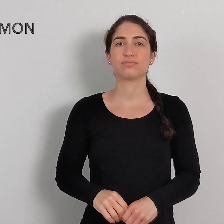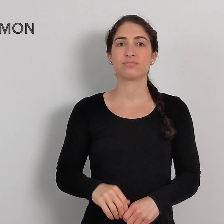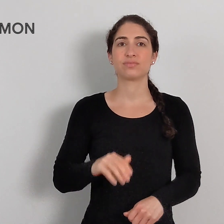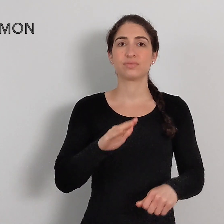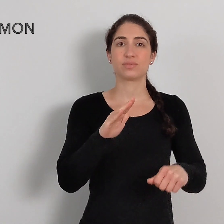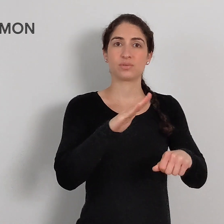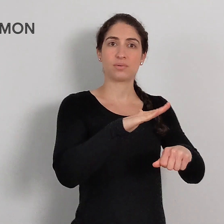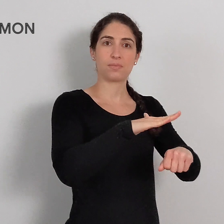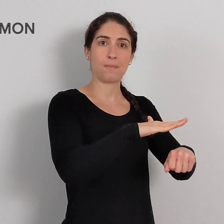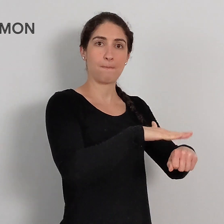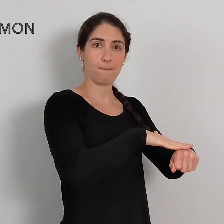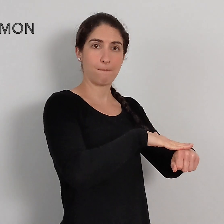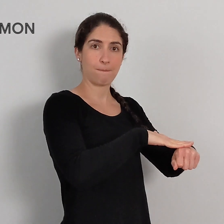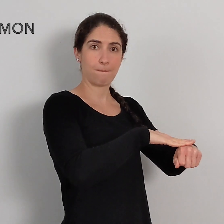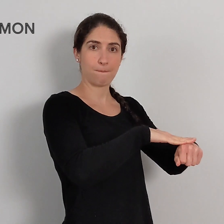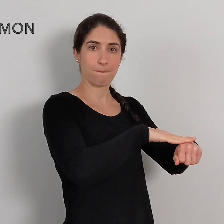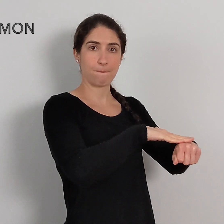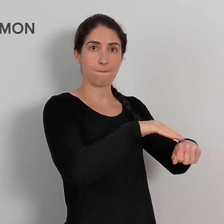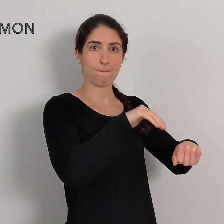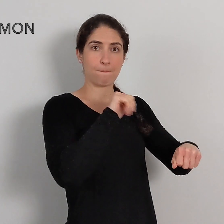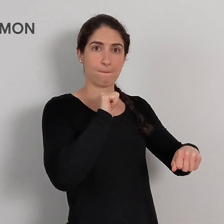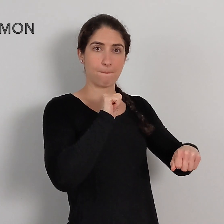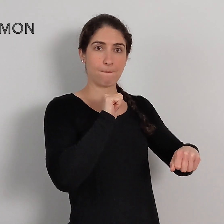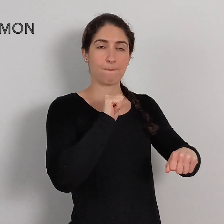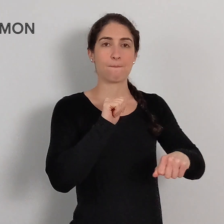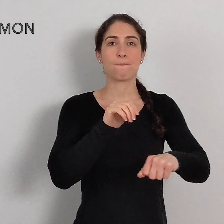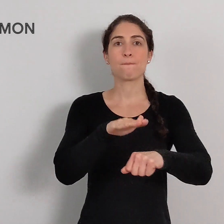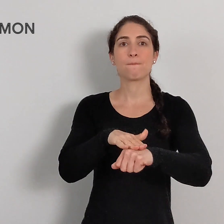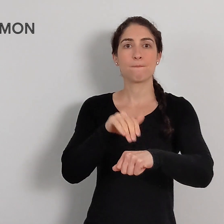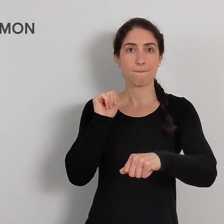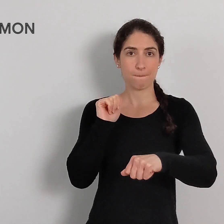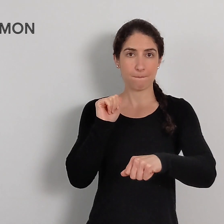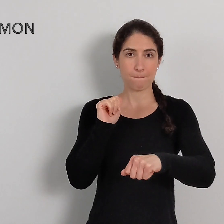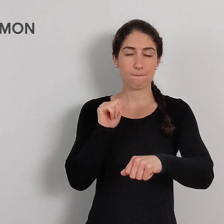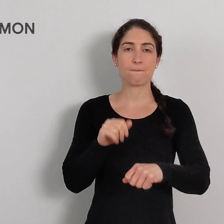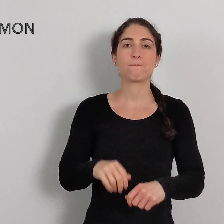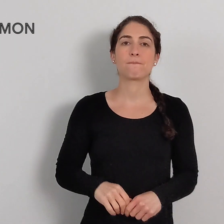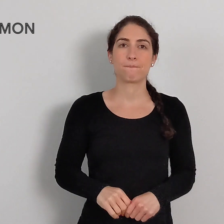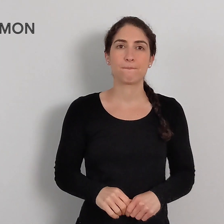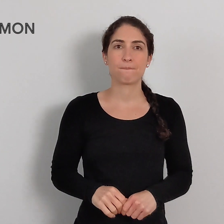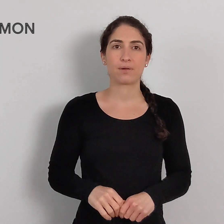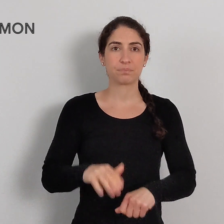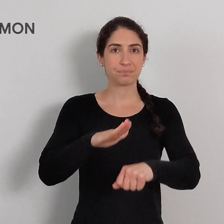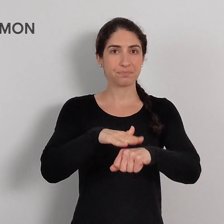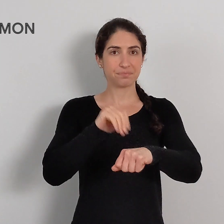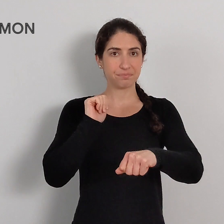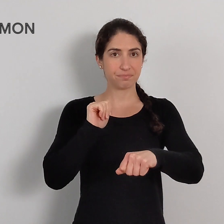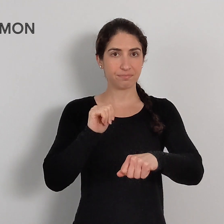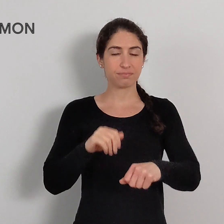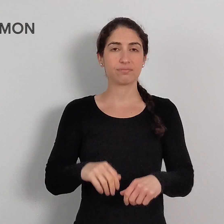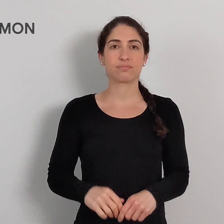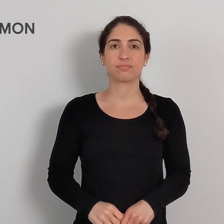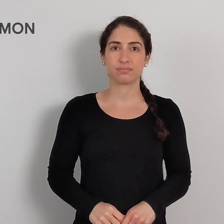The fingers begin straight and end curled in. SUMMON